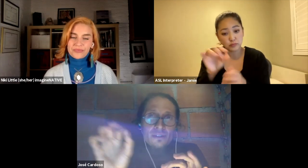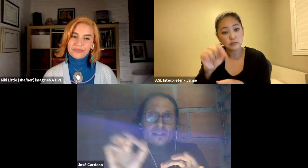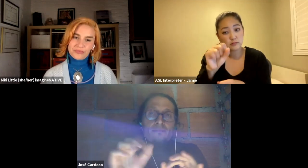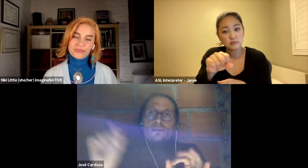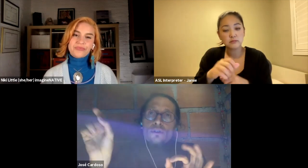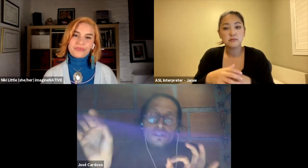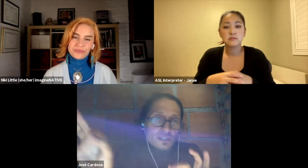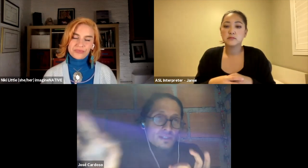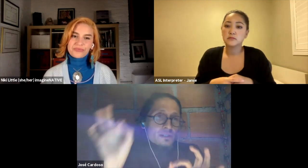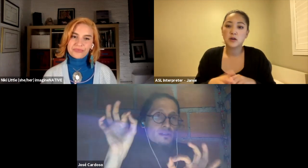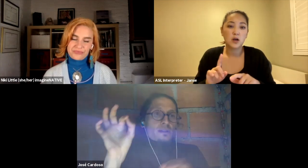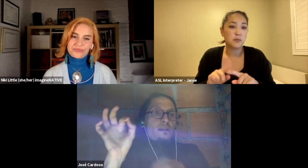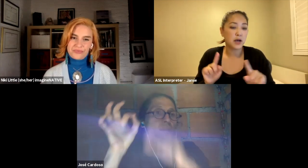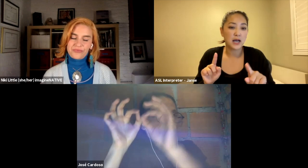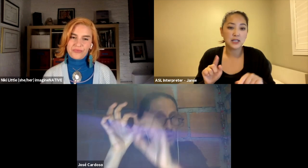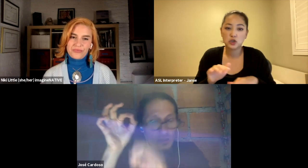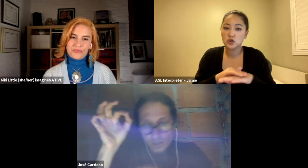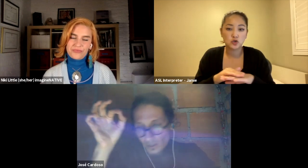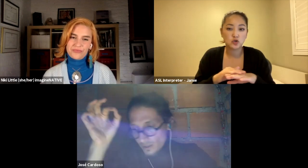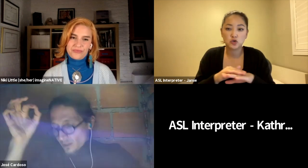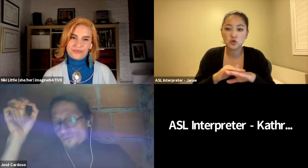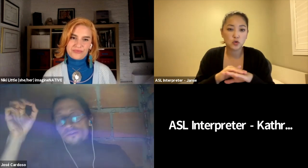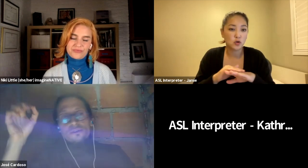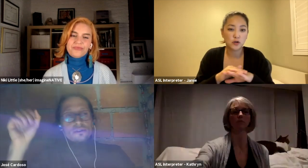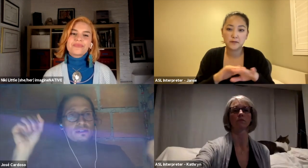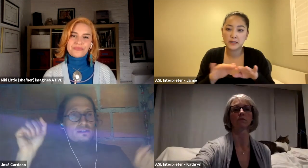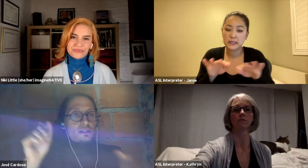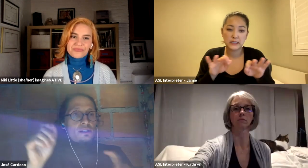really touches the big rool, is there.